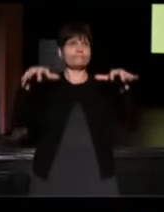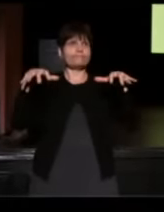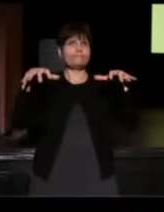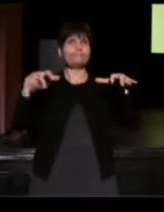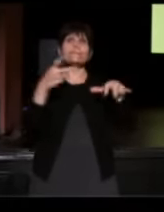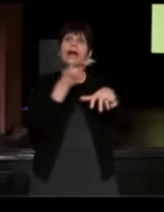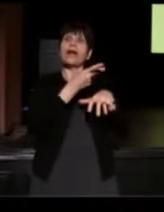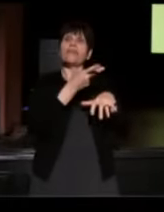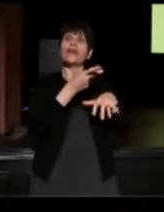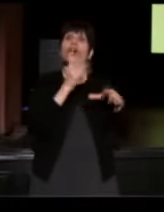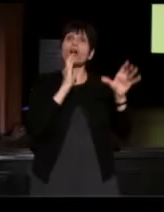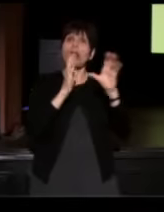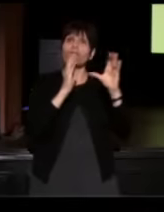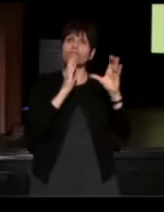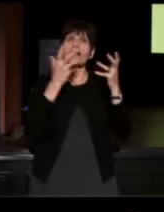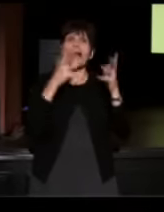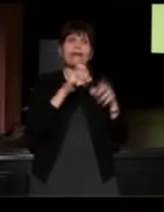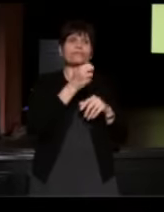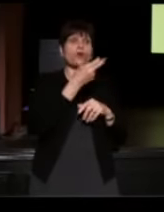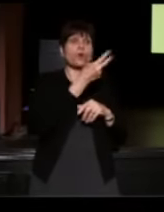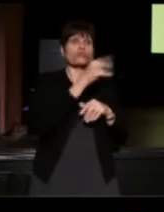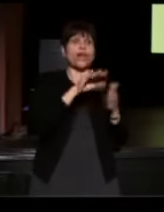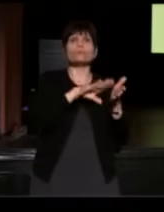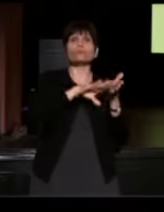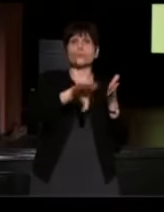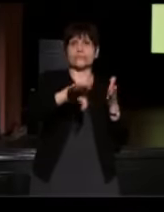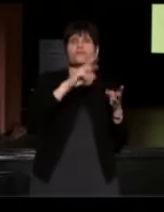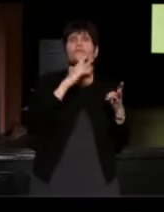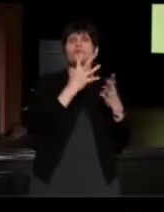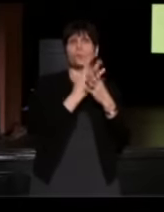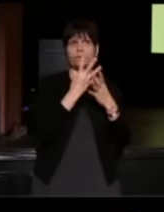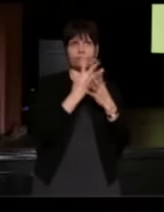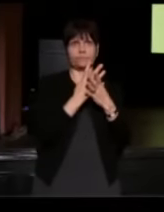a few months after Oshea was released from the penitentiary at Story Corps.